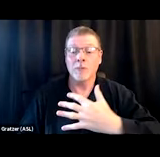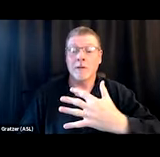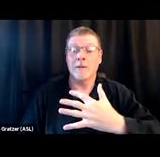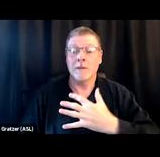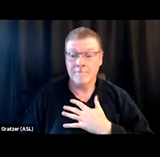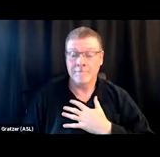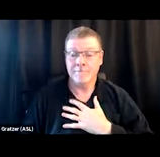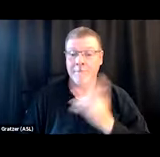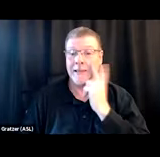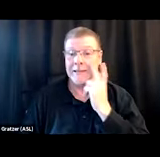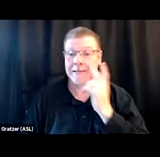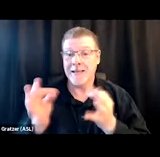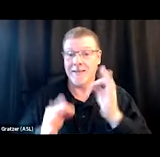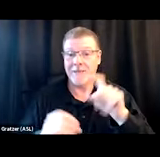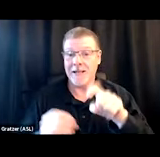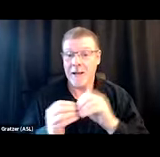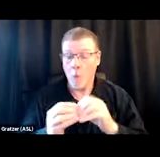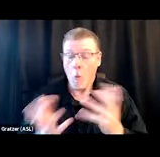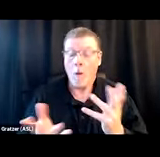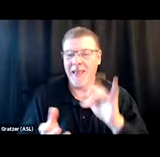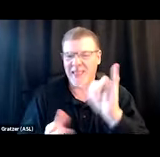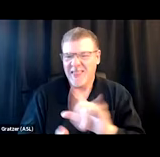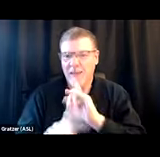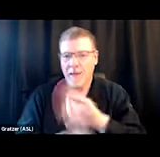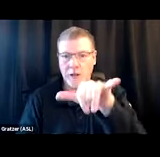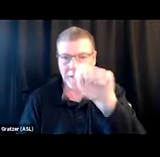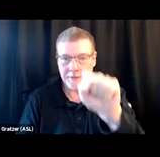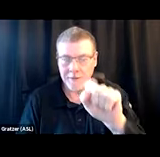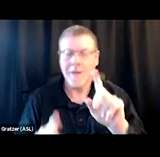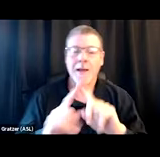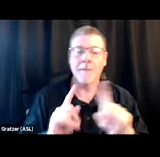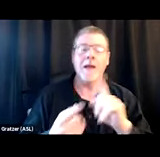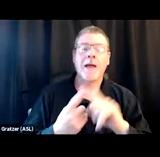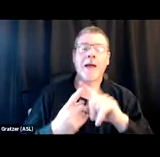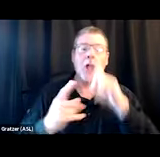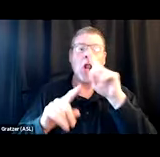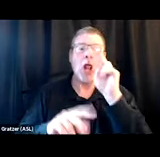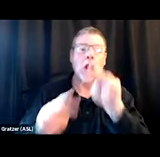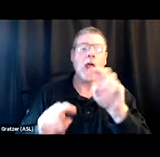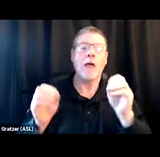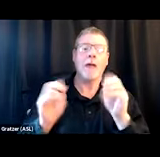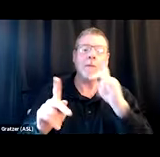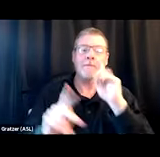That in itself, I think the answer is yes. But look at it through the opportunity of naloxone distribution. Soft data,